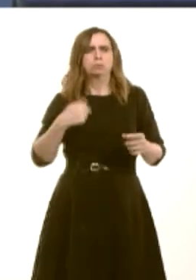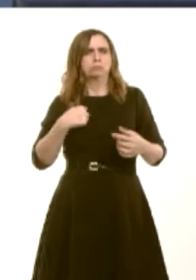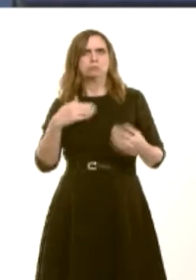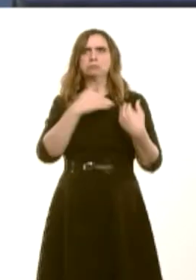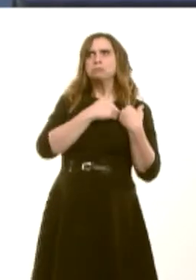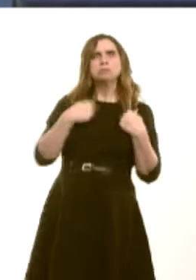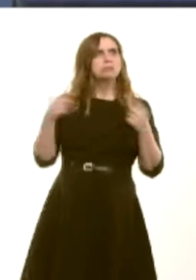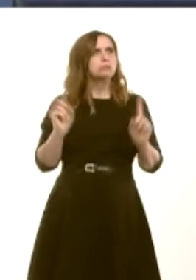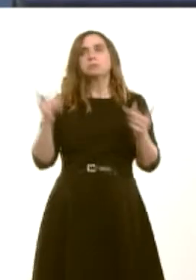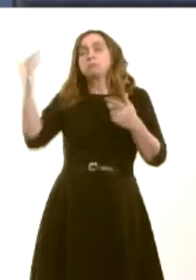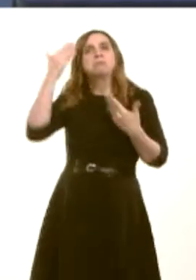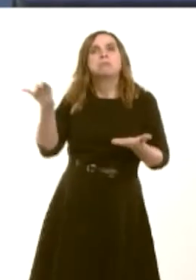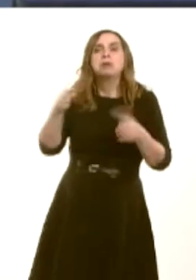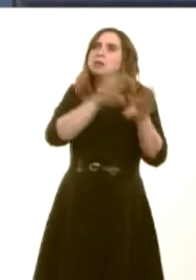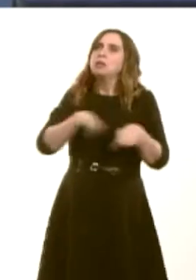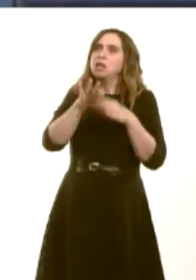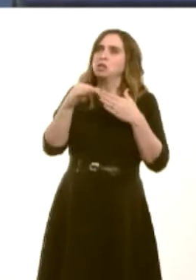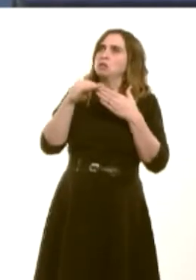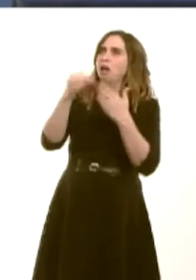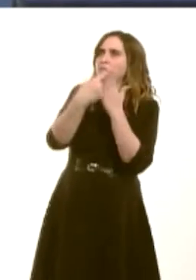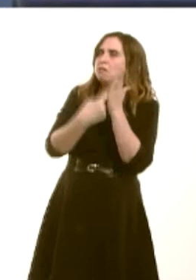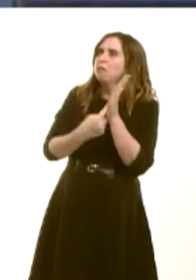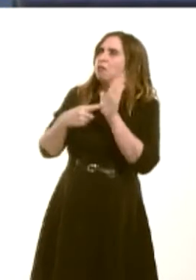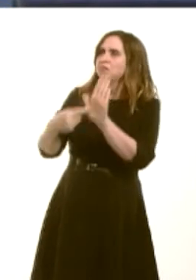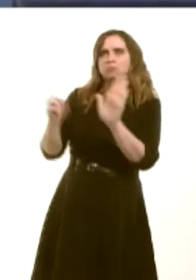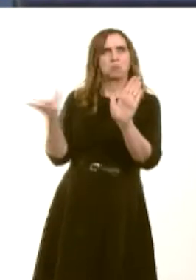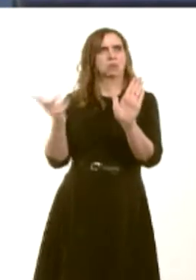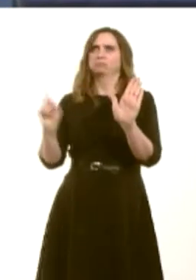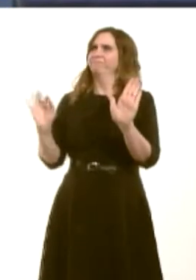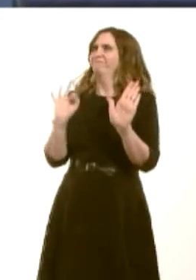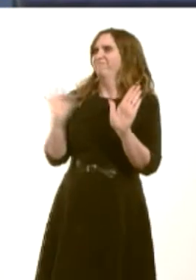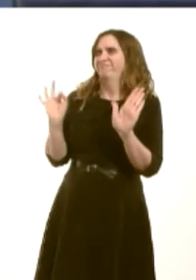and thereís no national guidance or protocol. Would you look again at whether it is necessary